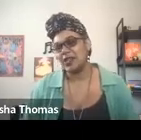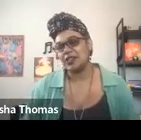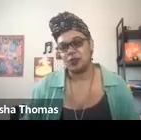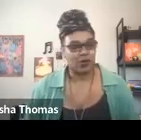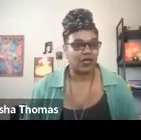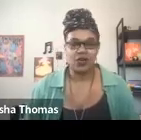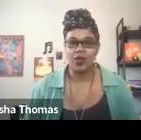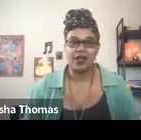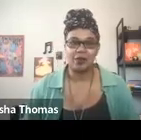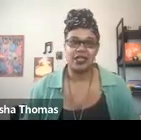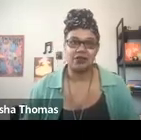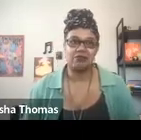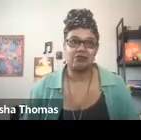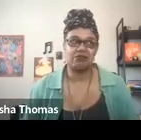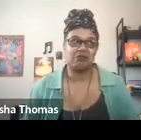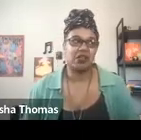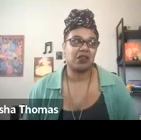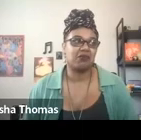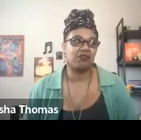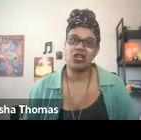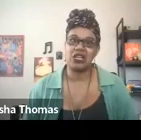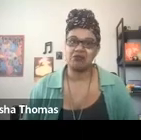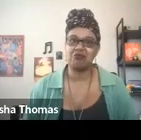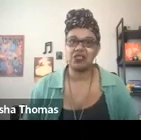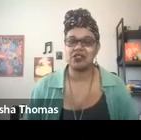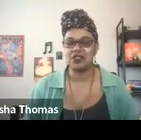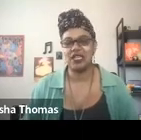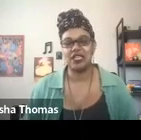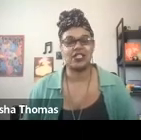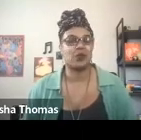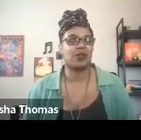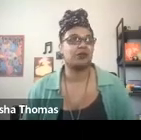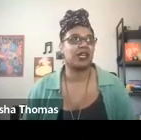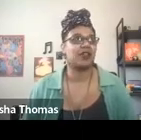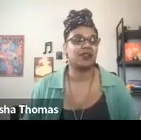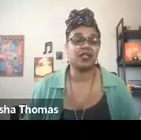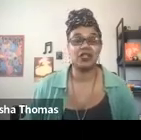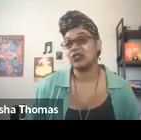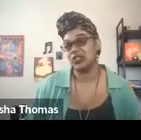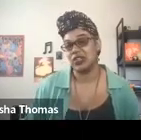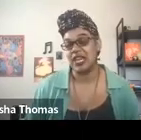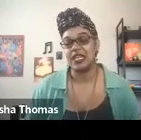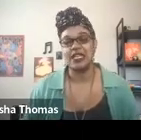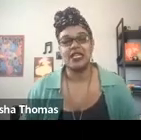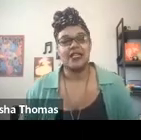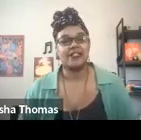in spaces where we know we can be free, essentially. And that's what black creative healing looks to create.